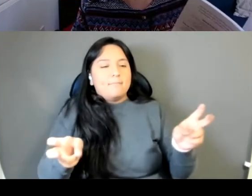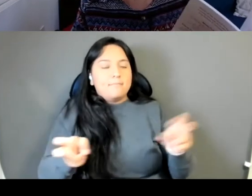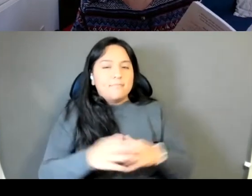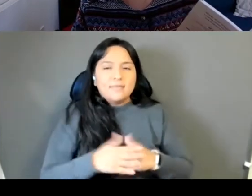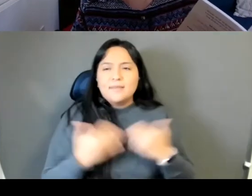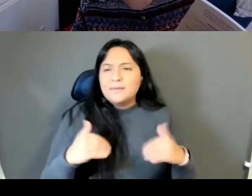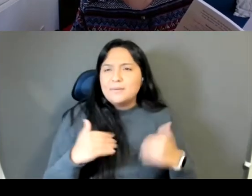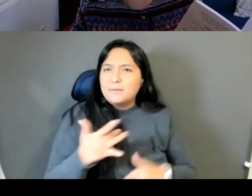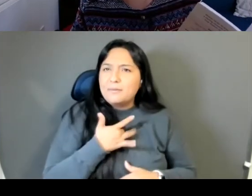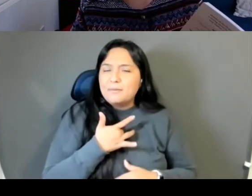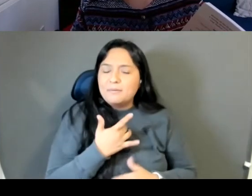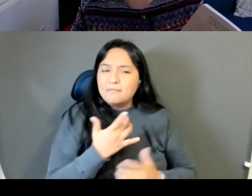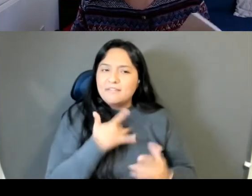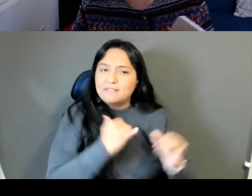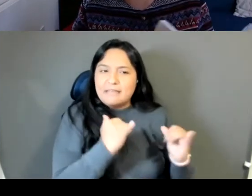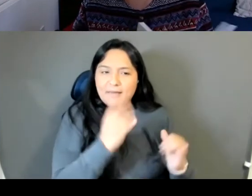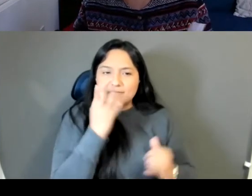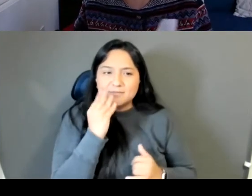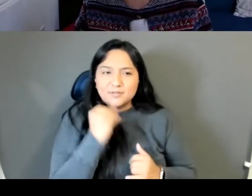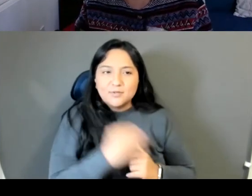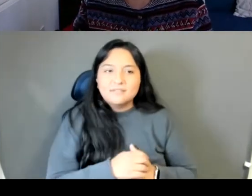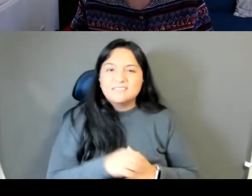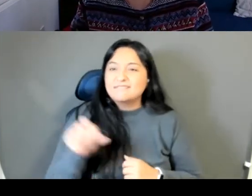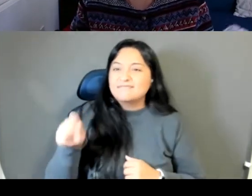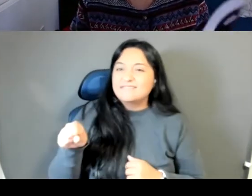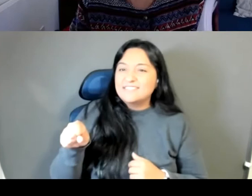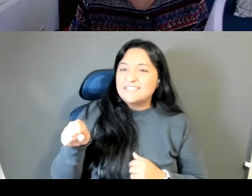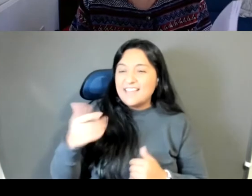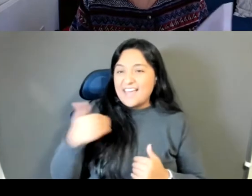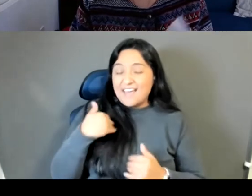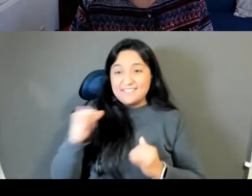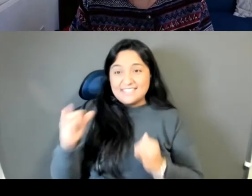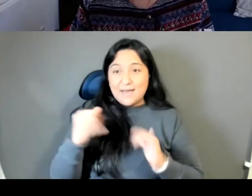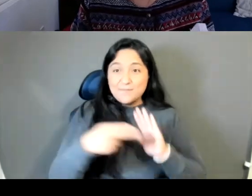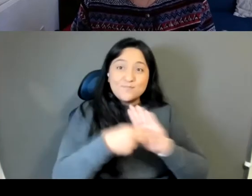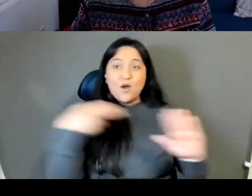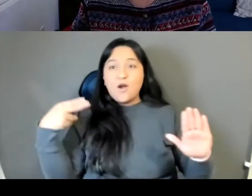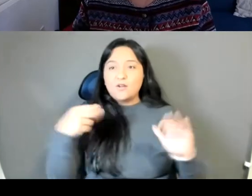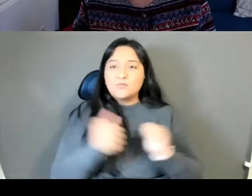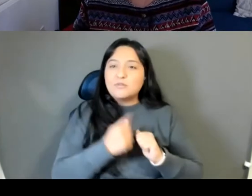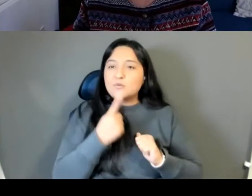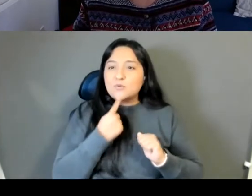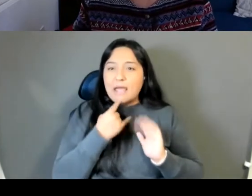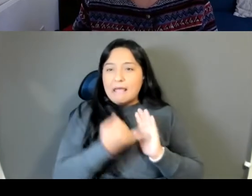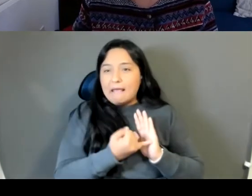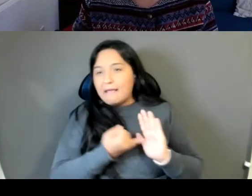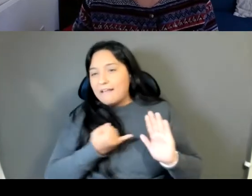Lily Philpott I also have that marked with a red ink and my coffee.